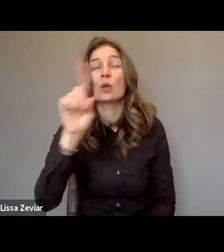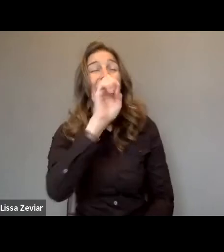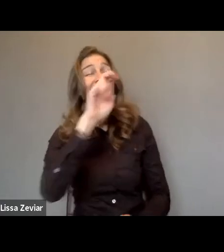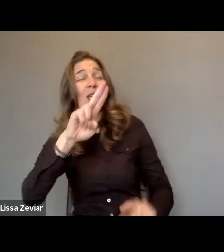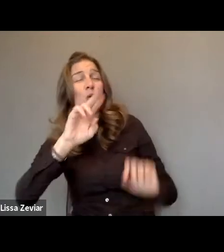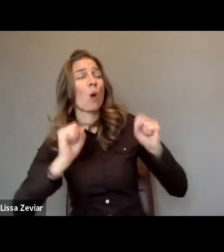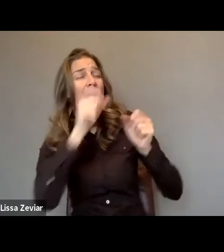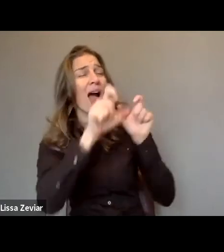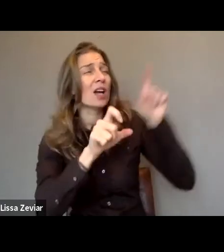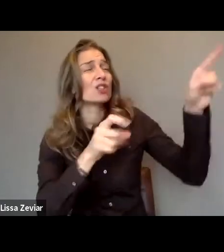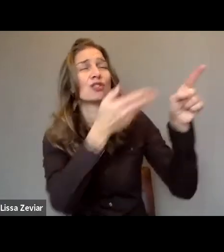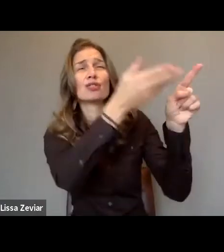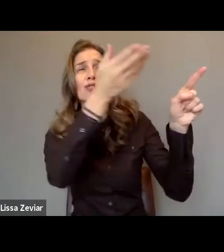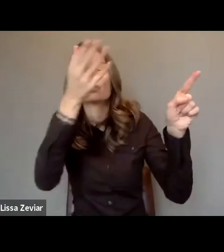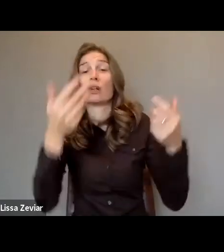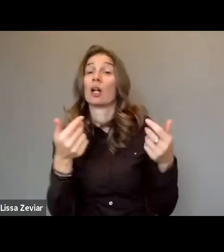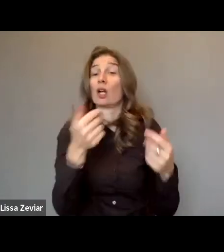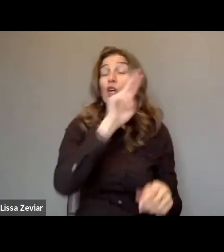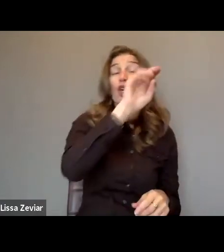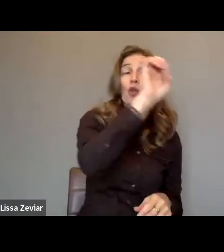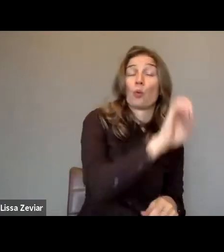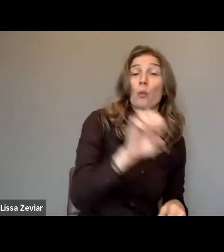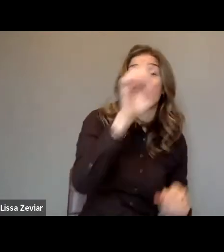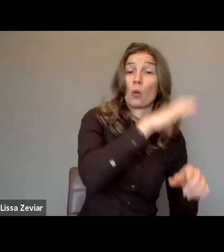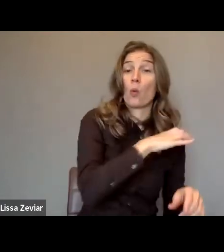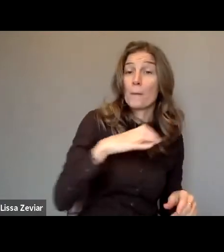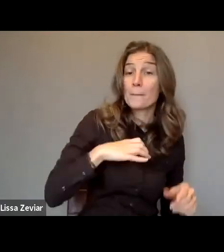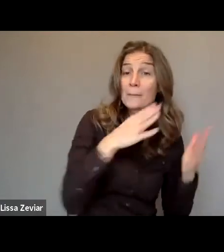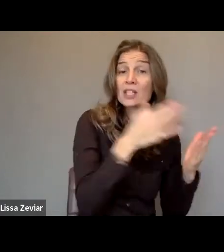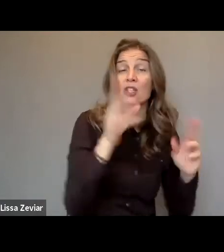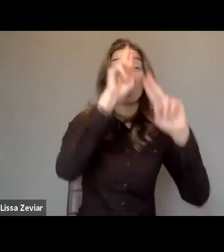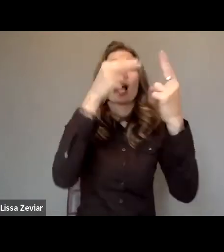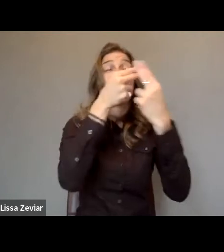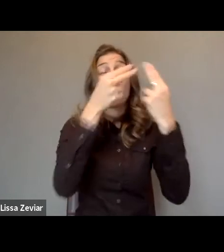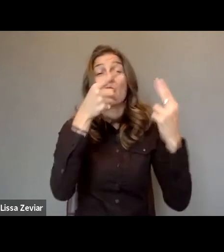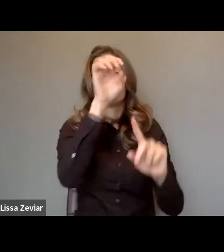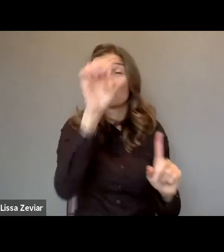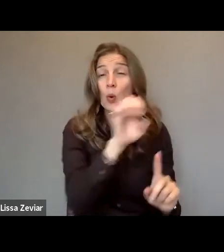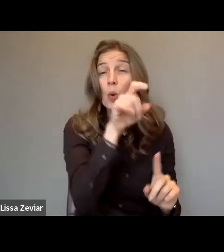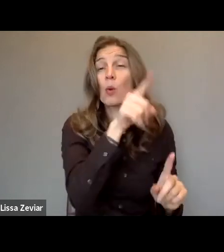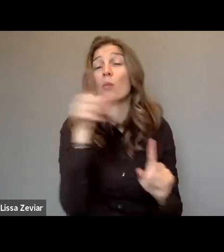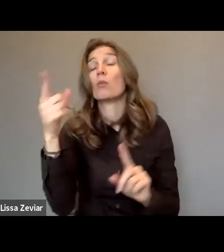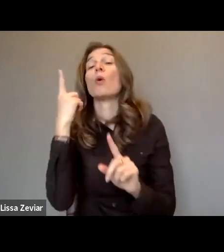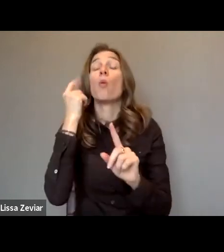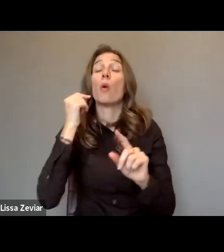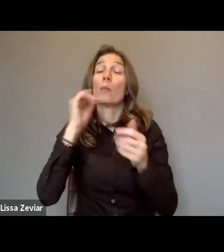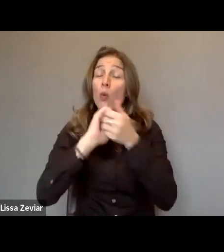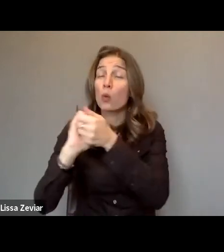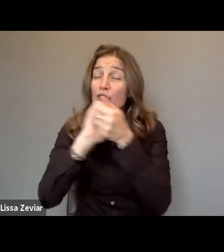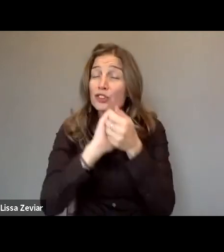including for example the European Commission, the Council of Europe, the Women's Organization, DPOs also